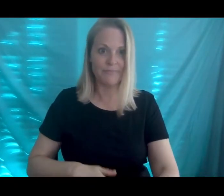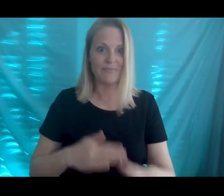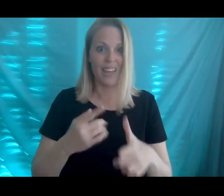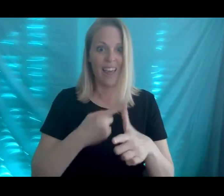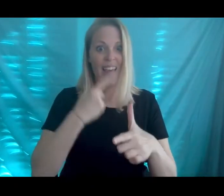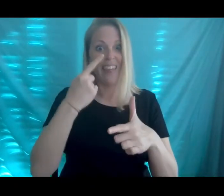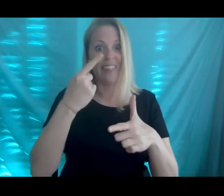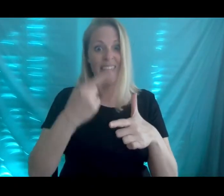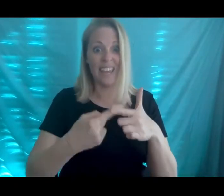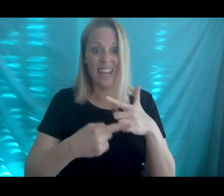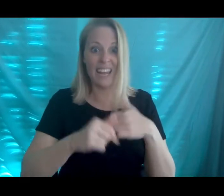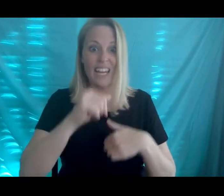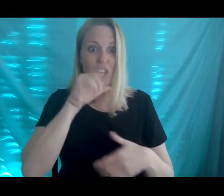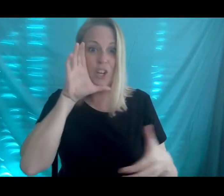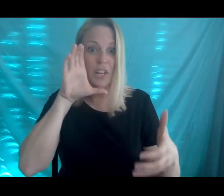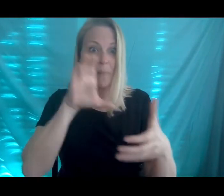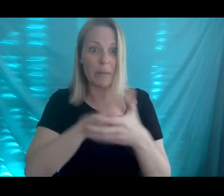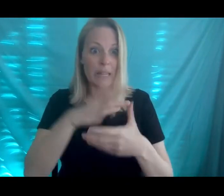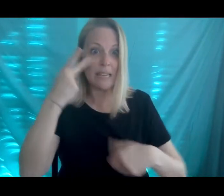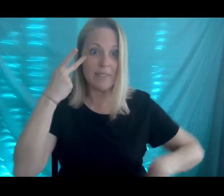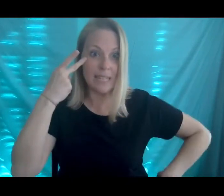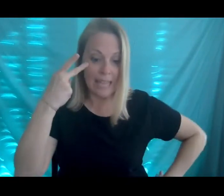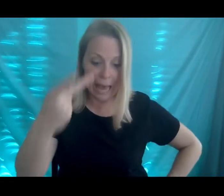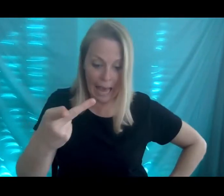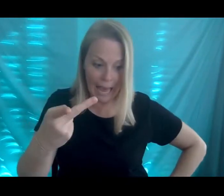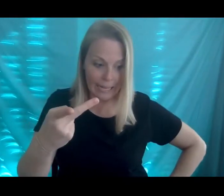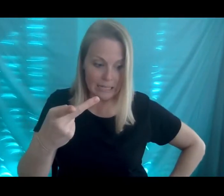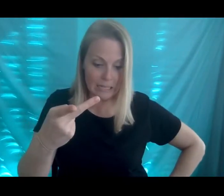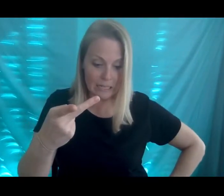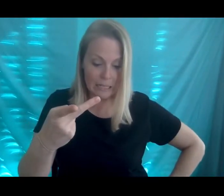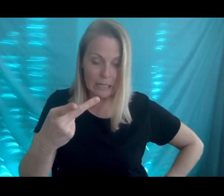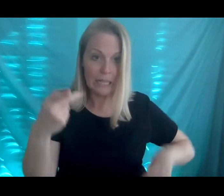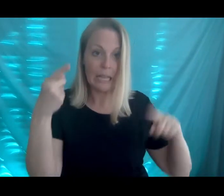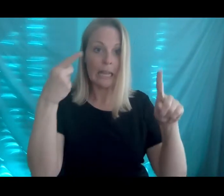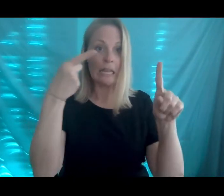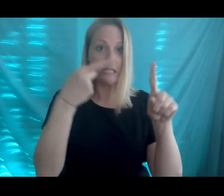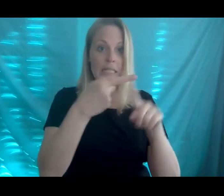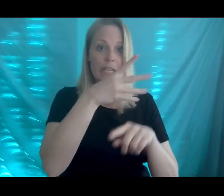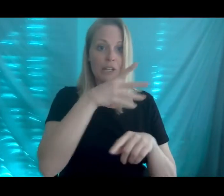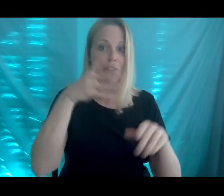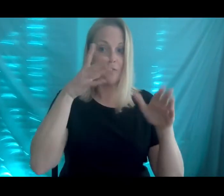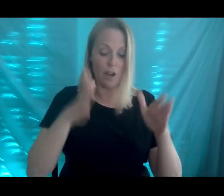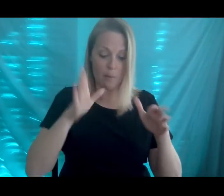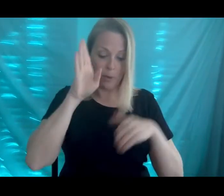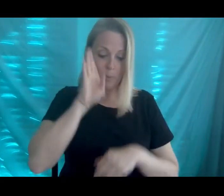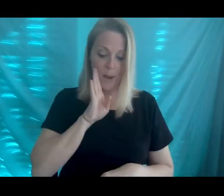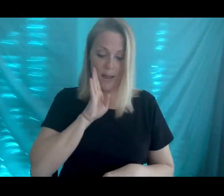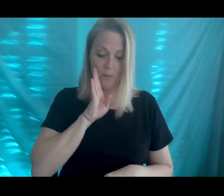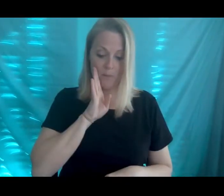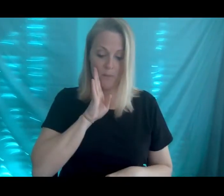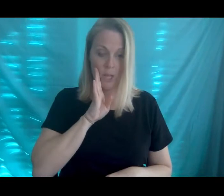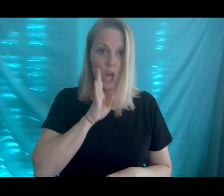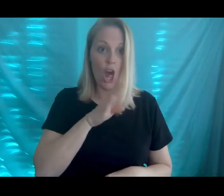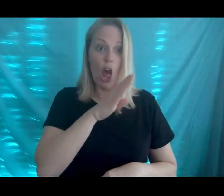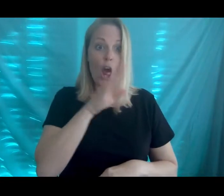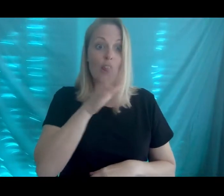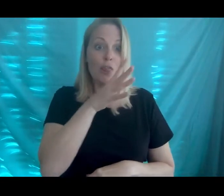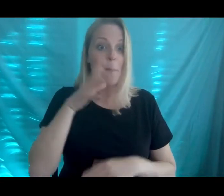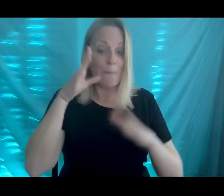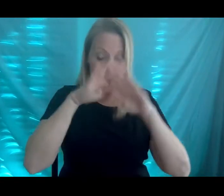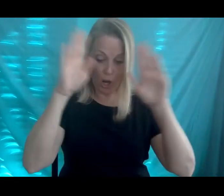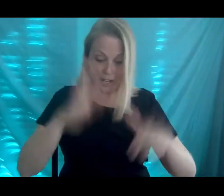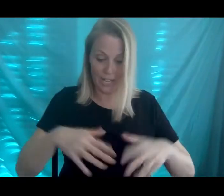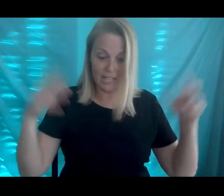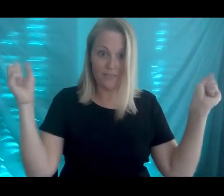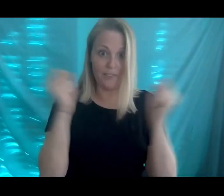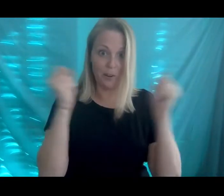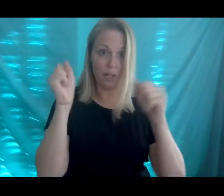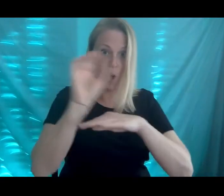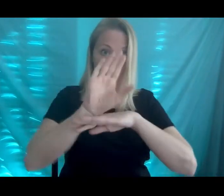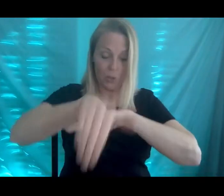then he couldn't believe his eyes dear Farmer Brown the barn is very cold at